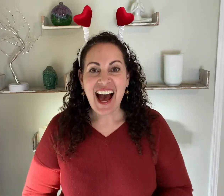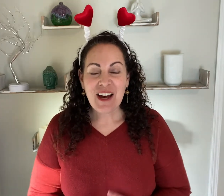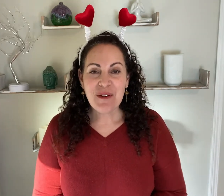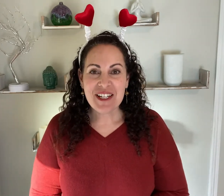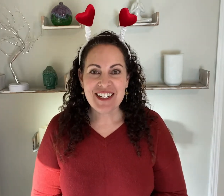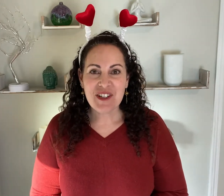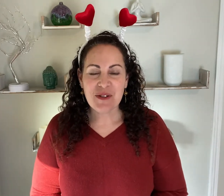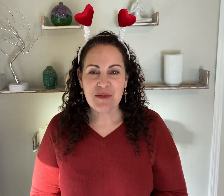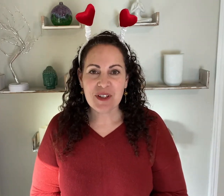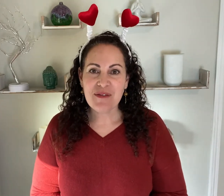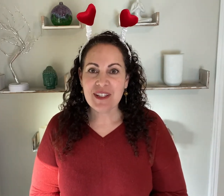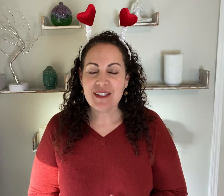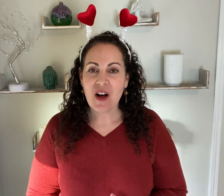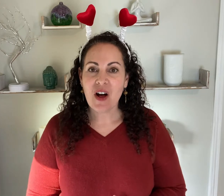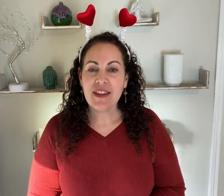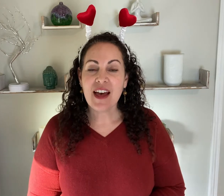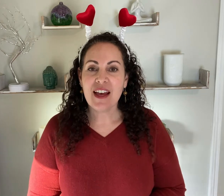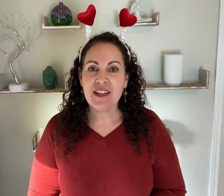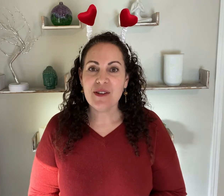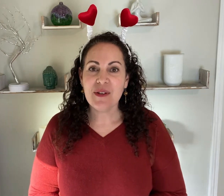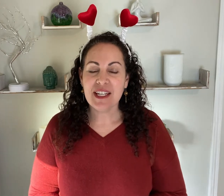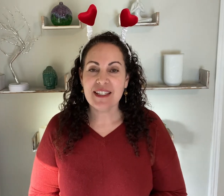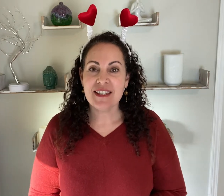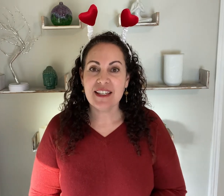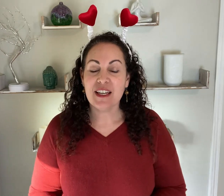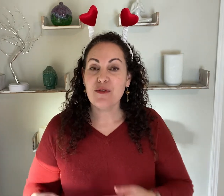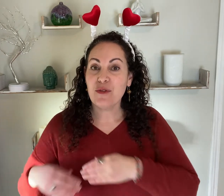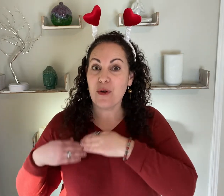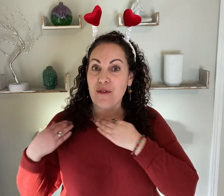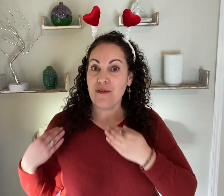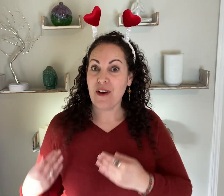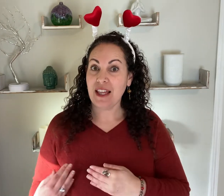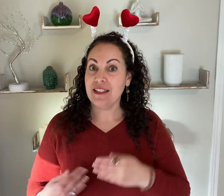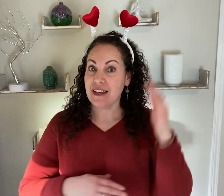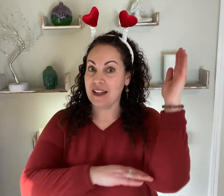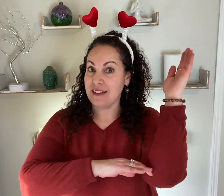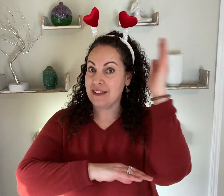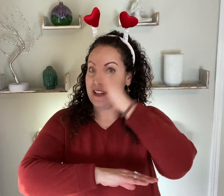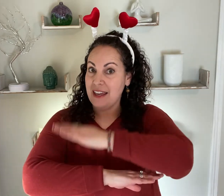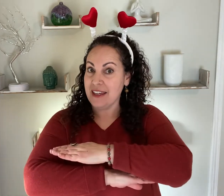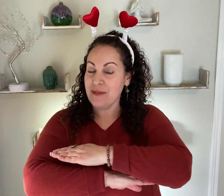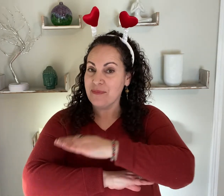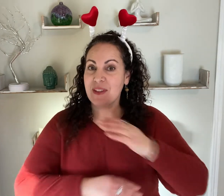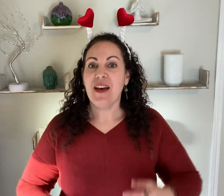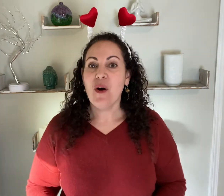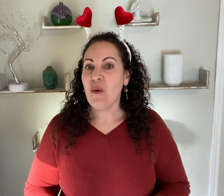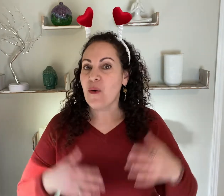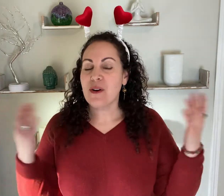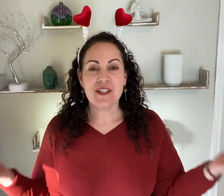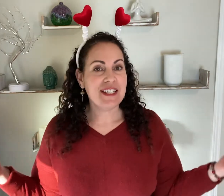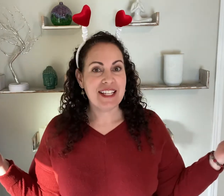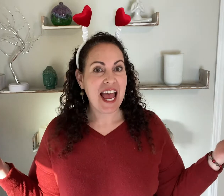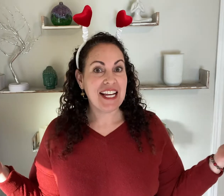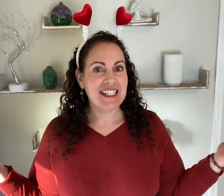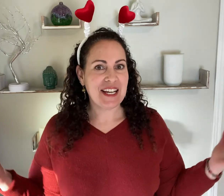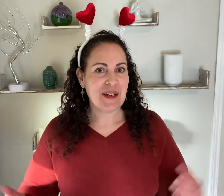I want to teach you a really fun song that you can sing for Valentine's Day or just anytime